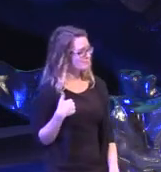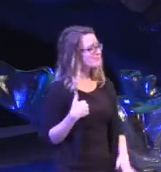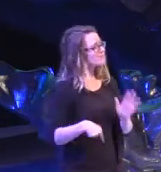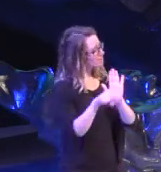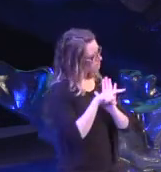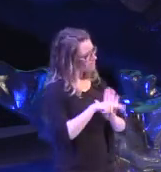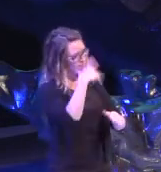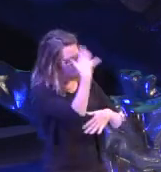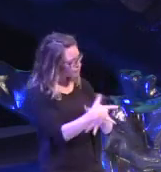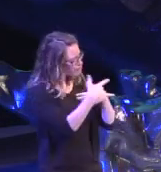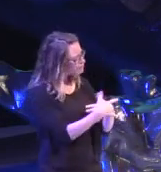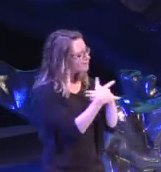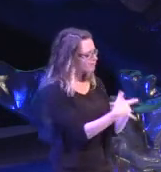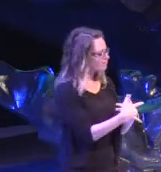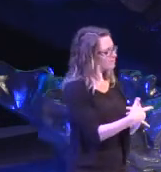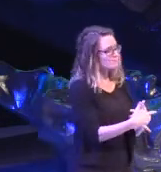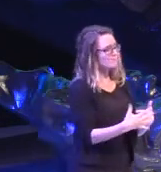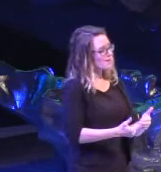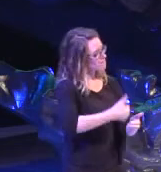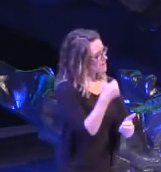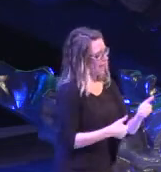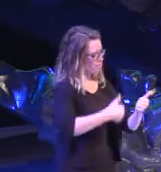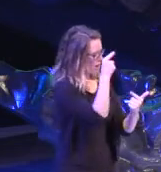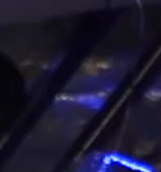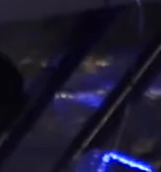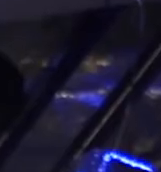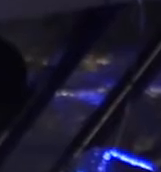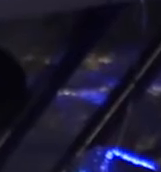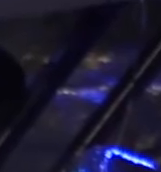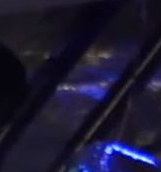But I'm ever evolving and constantly changing